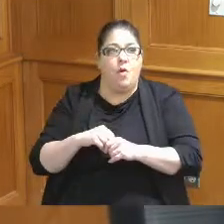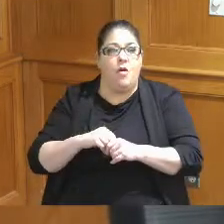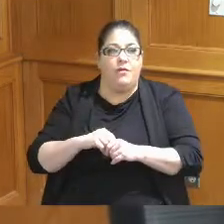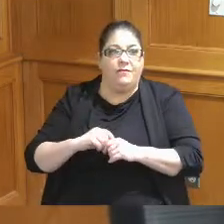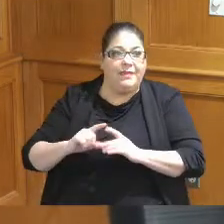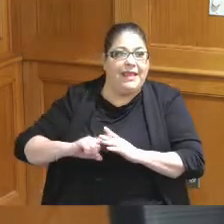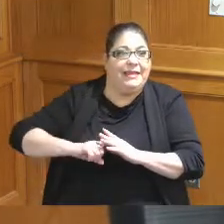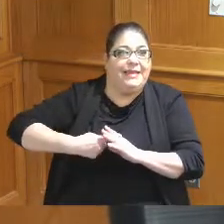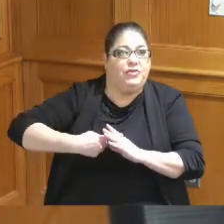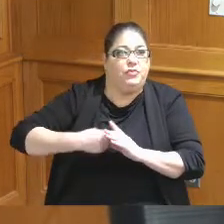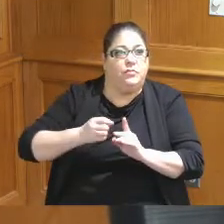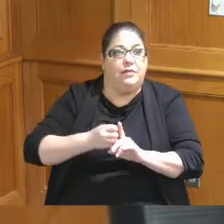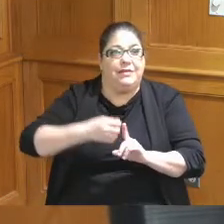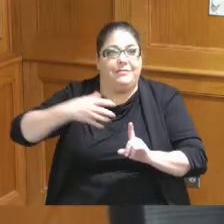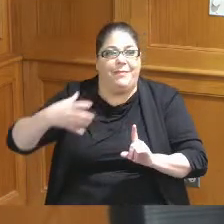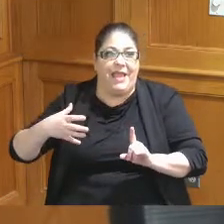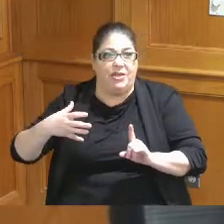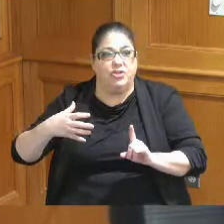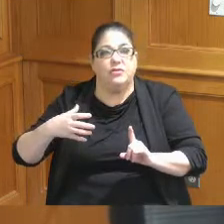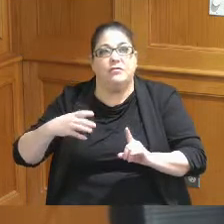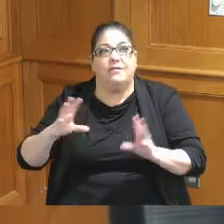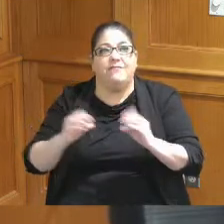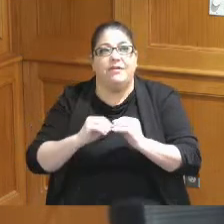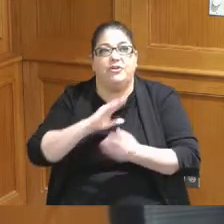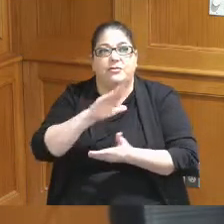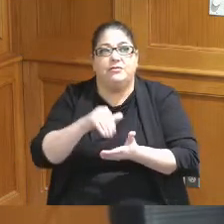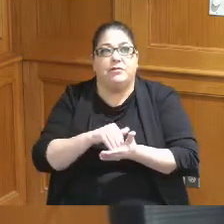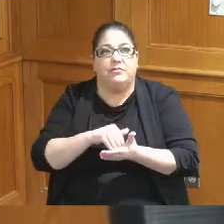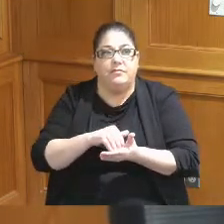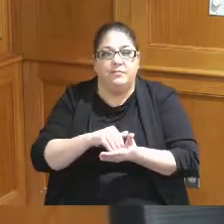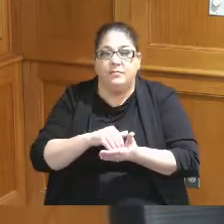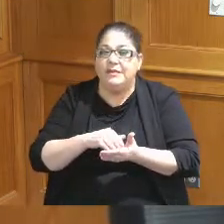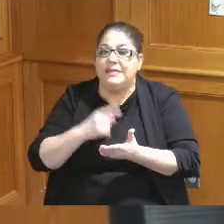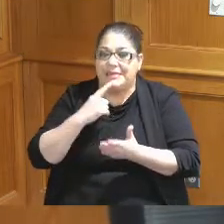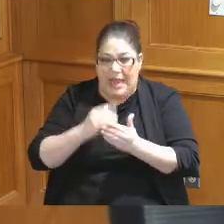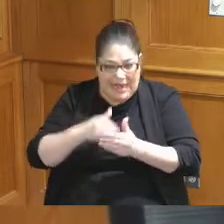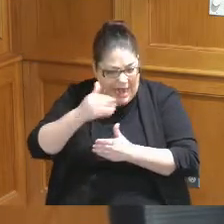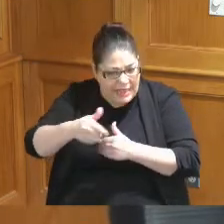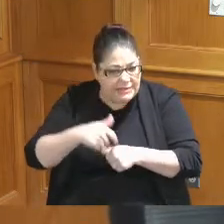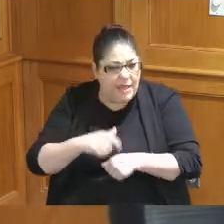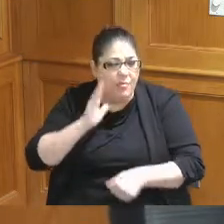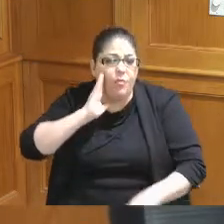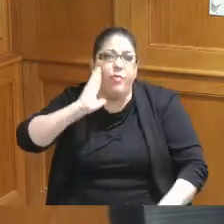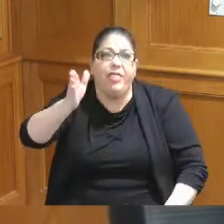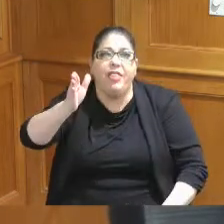of convention center and we expanded it saying that the next time we're gonna go all the way